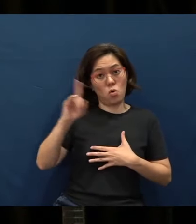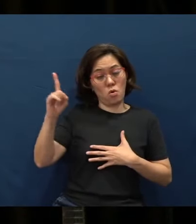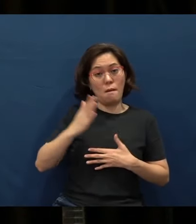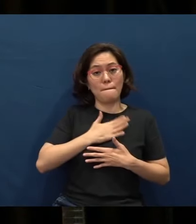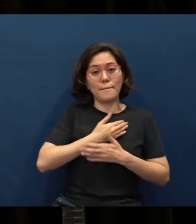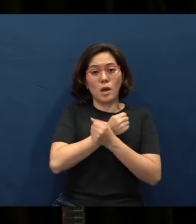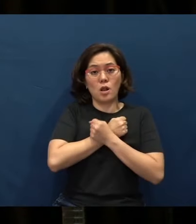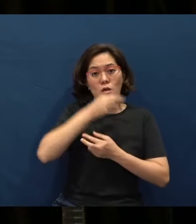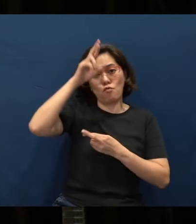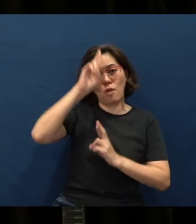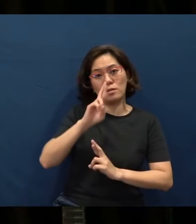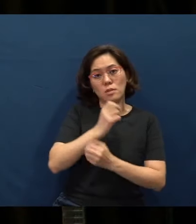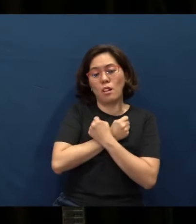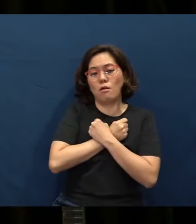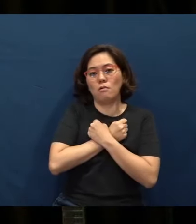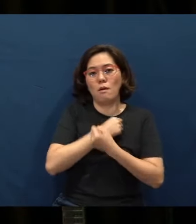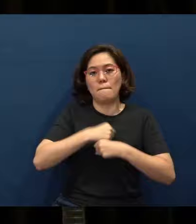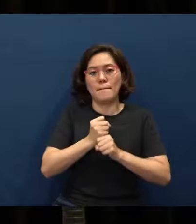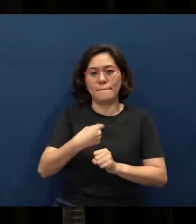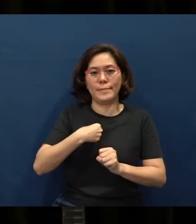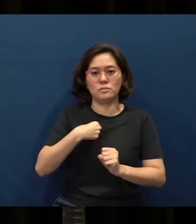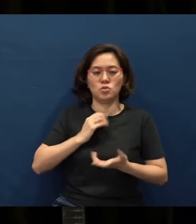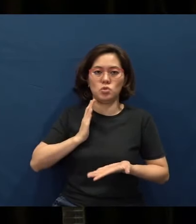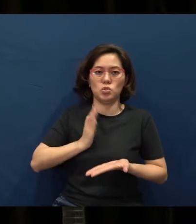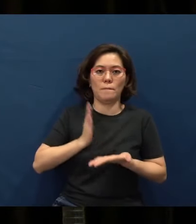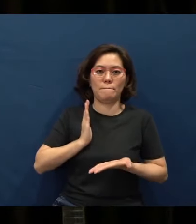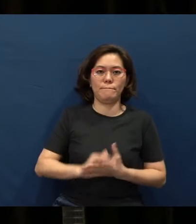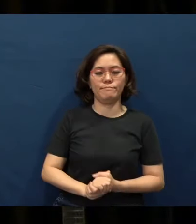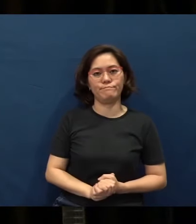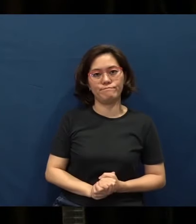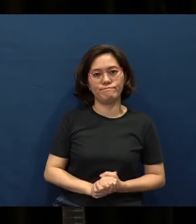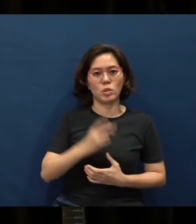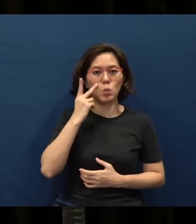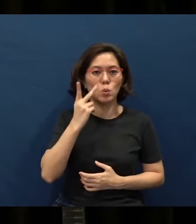respect and fear of God just made me stop. So you see, the fear of the Lord will bring you